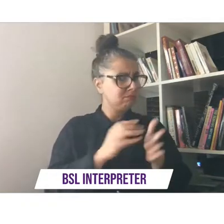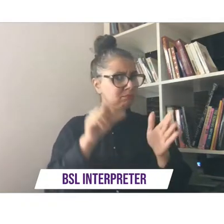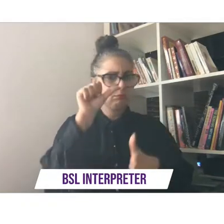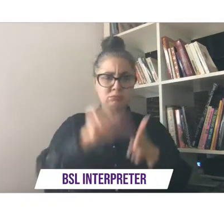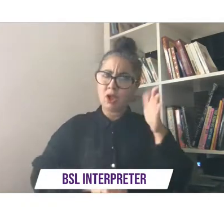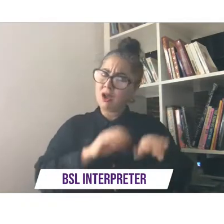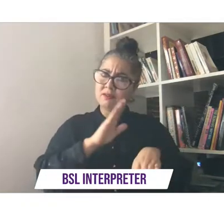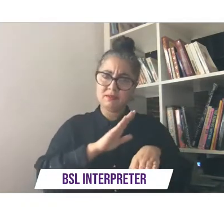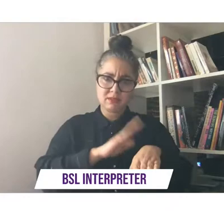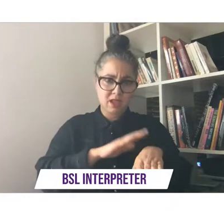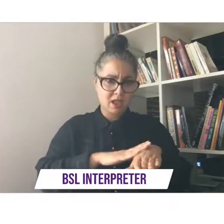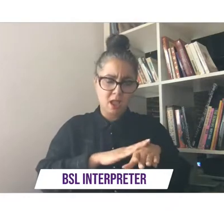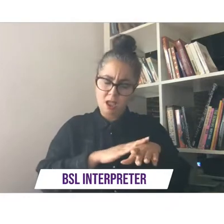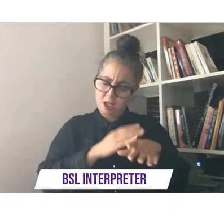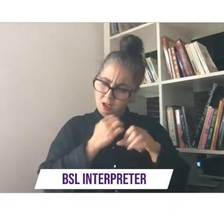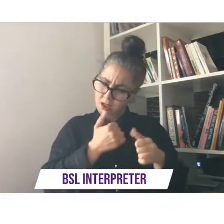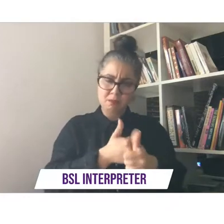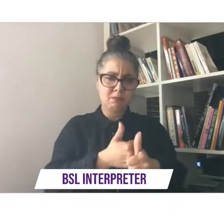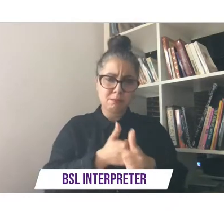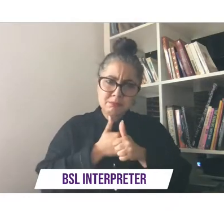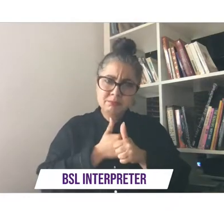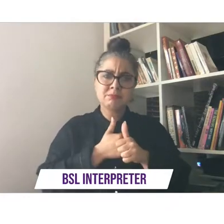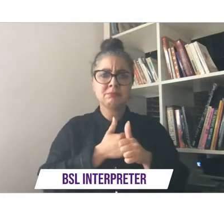back the webinar season all of which is available on our youtube